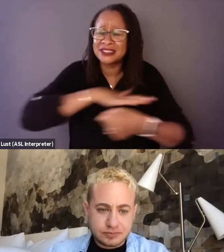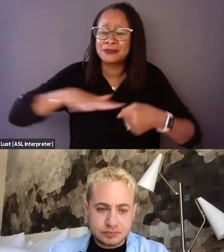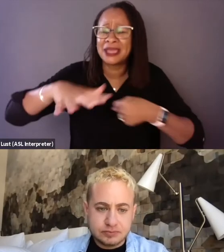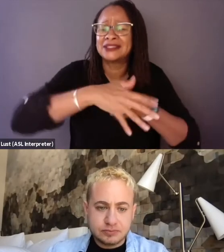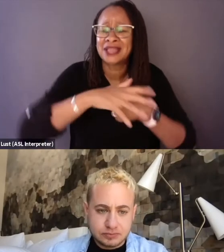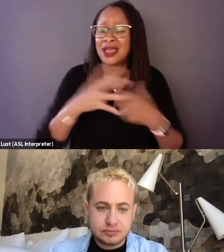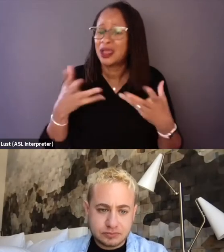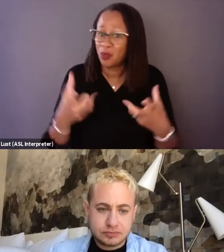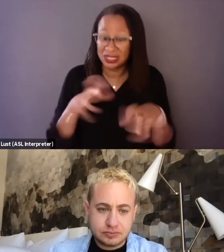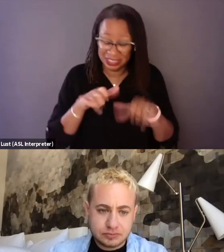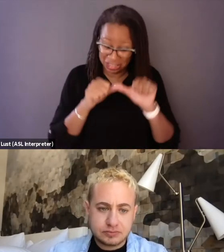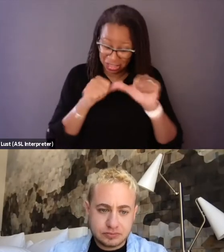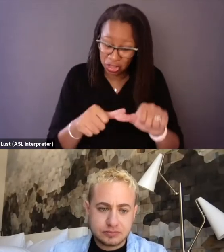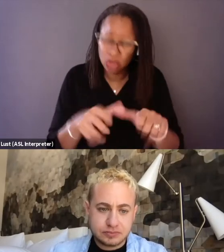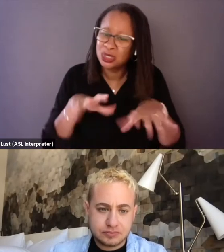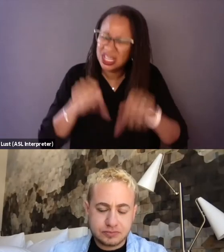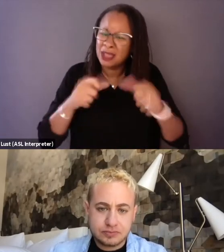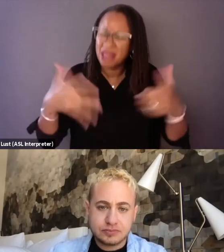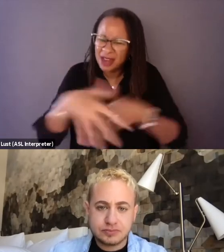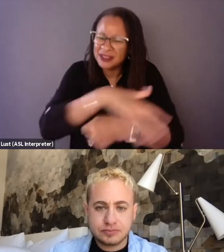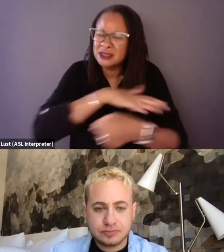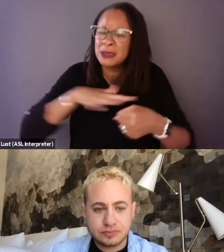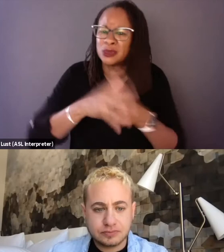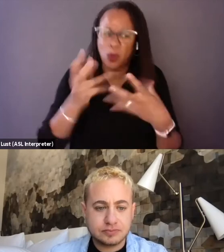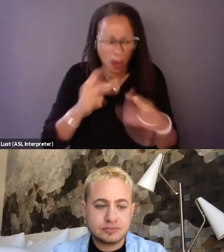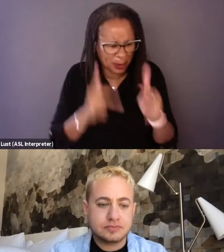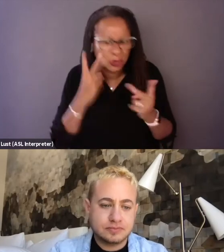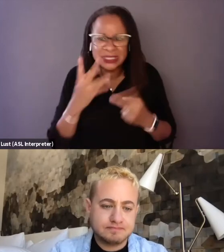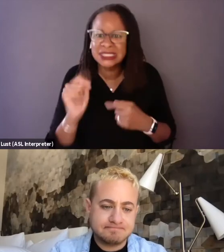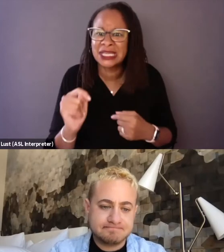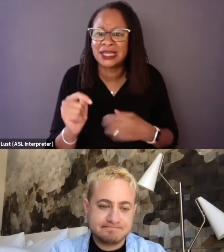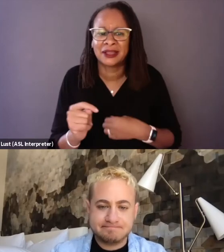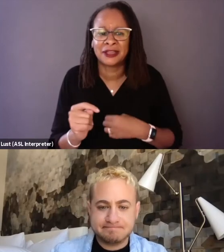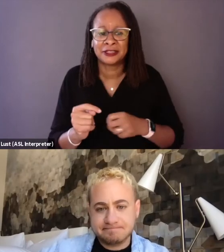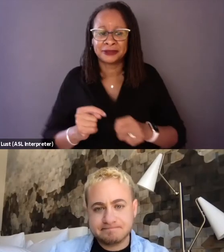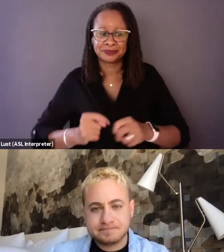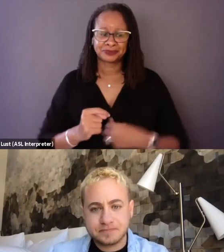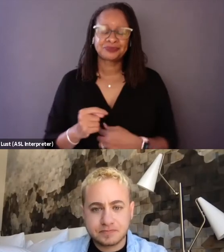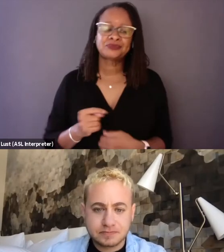to take up a lot of oxygen, we want people to see it. Yeah, I mean, and stories about trans people